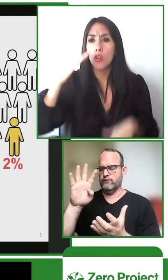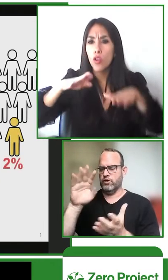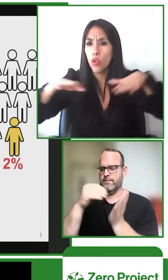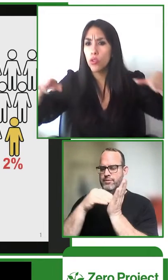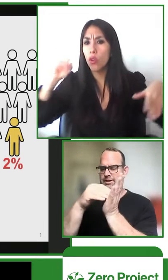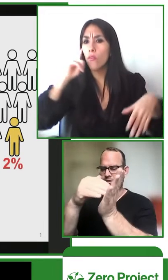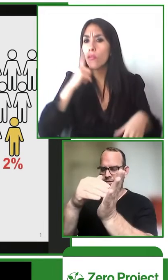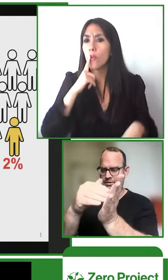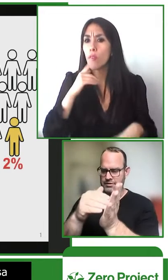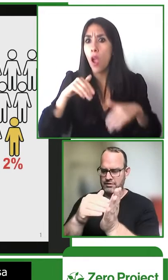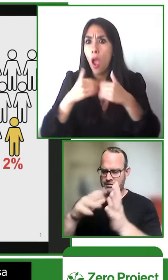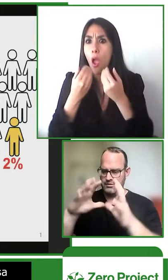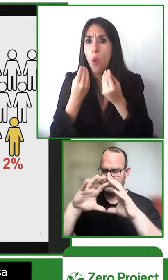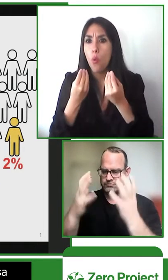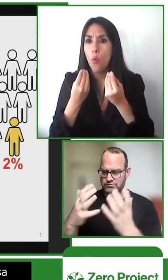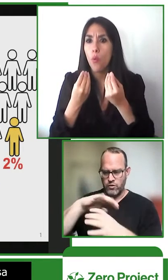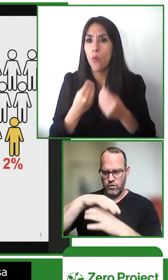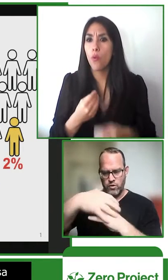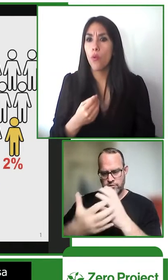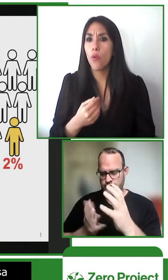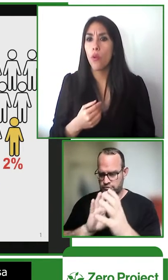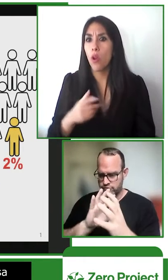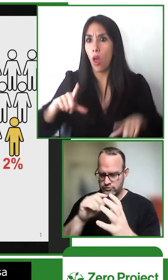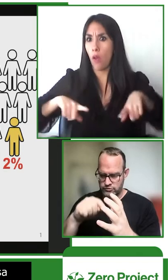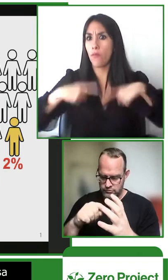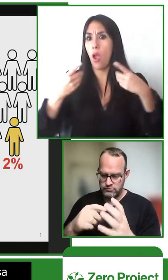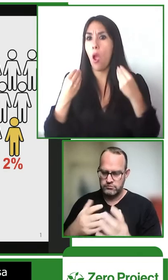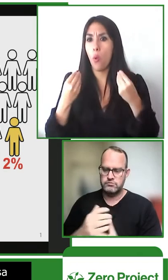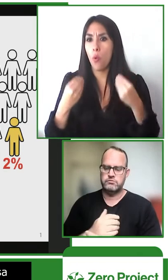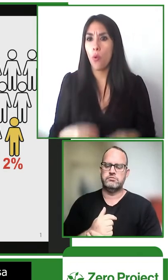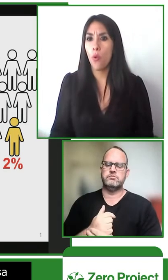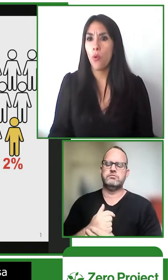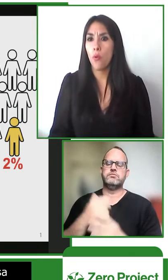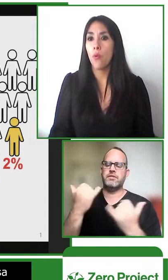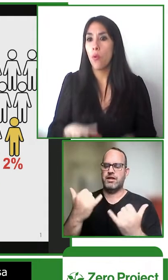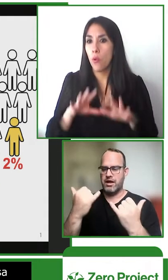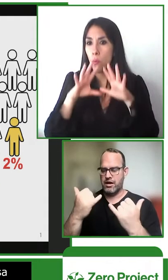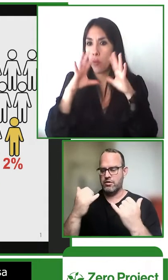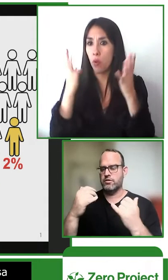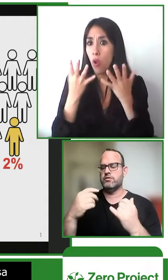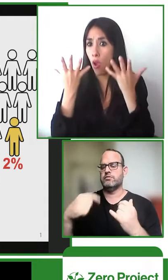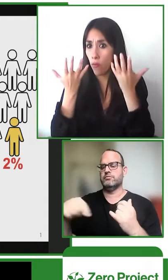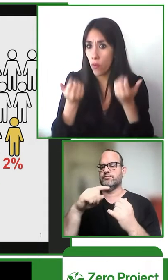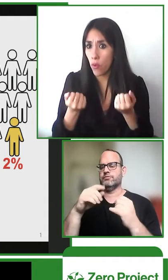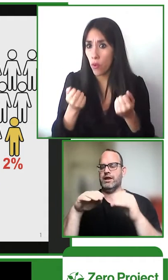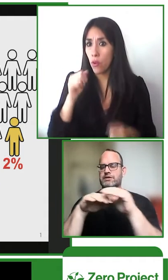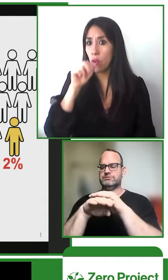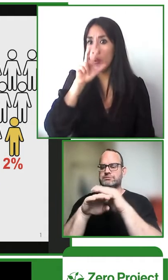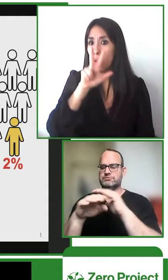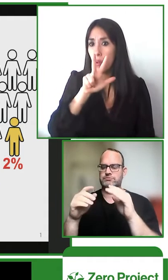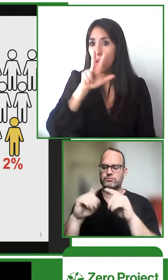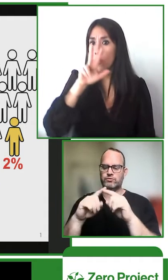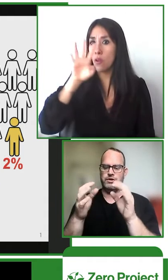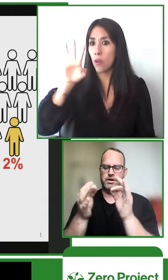around the world there's about 34 million deaf children